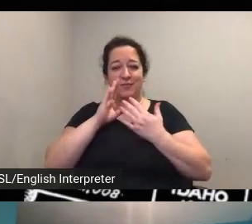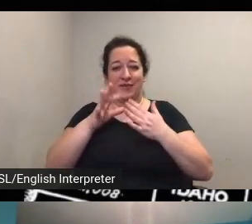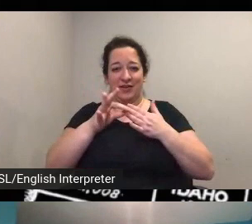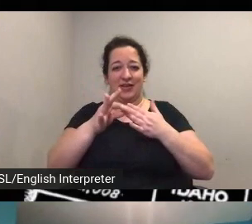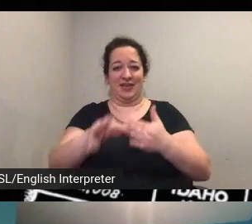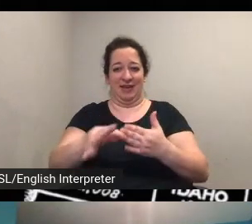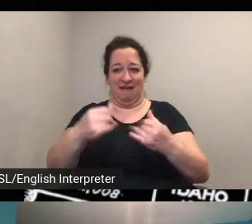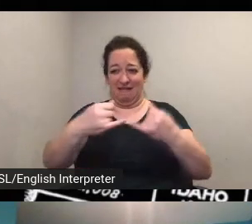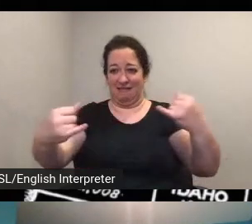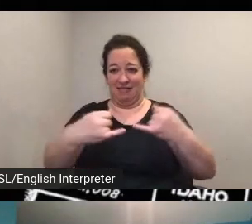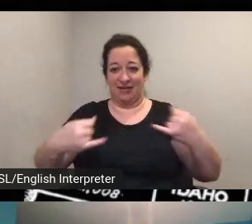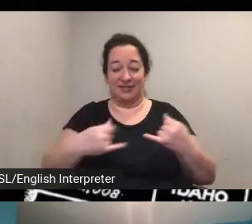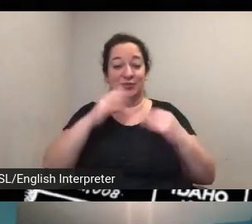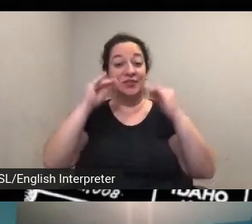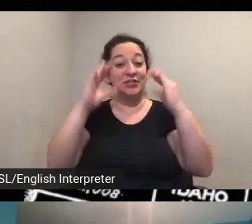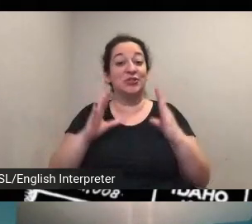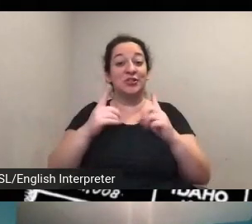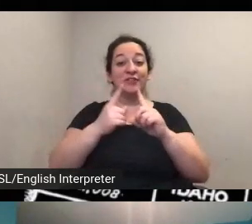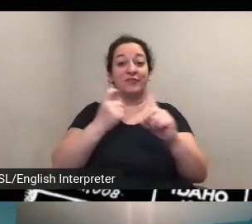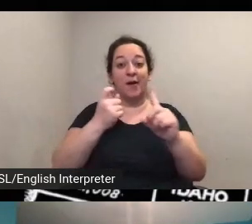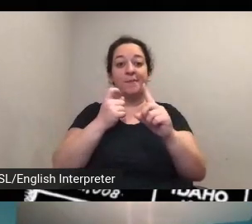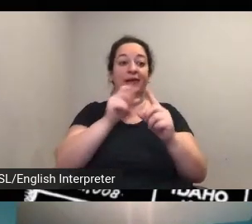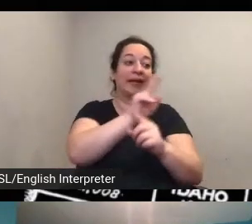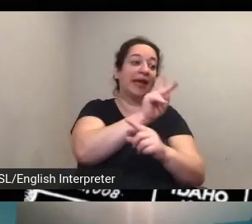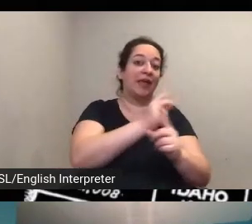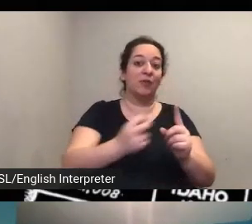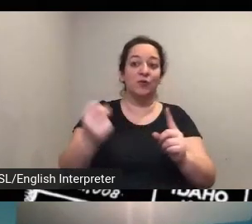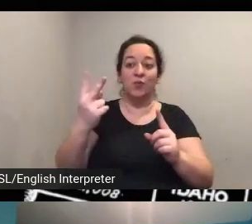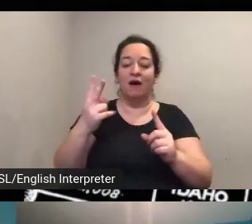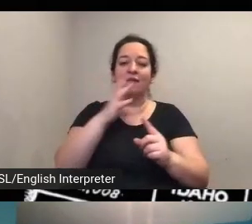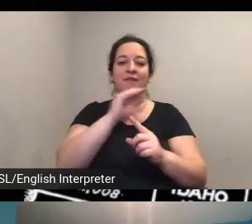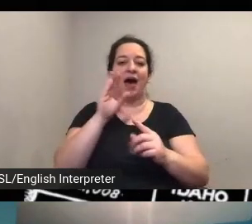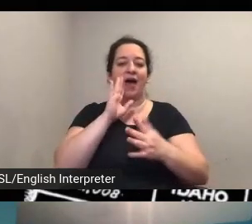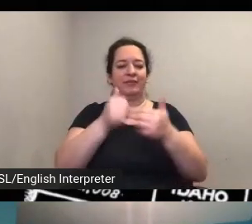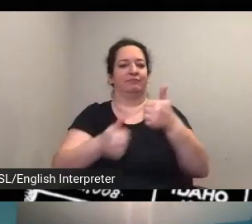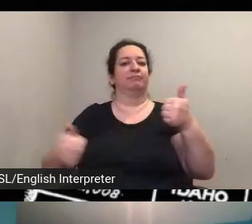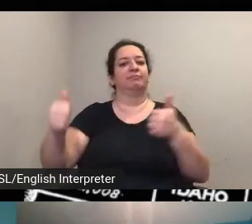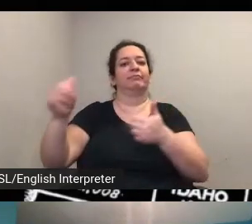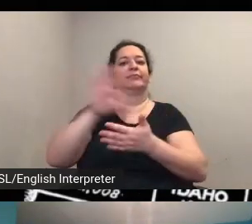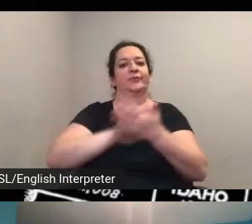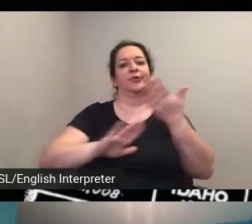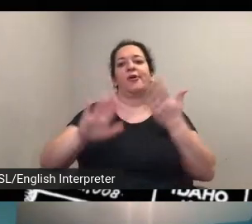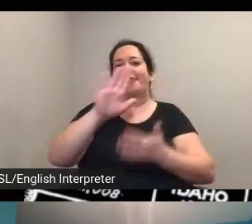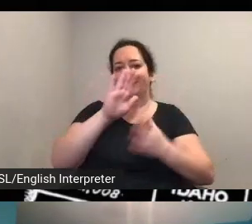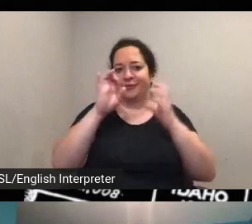so teachers can come from different uh grades k through 12 but also in higher